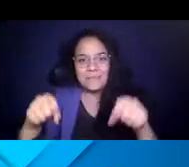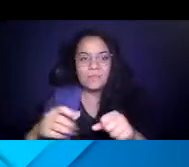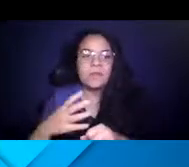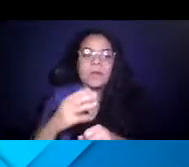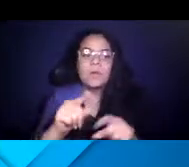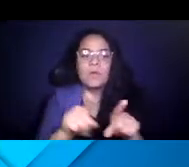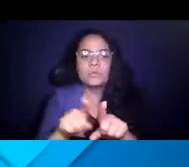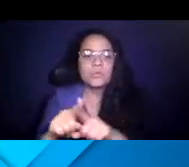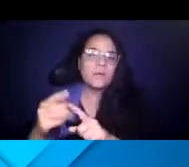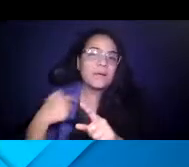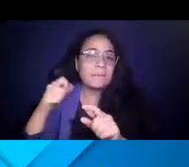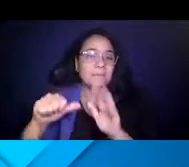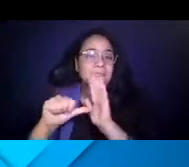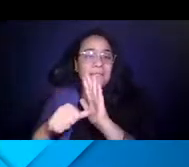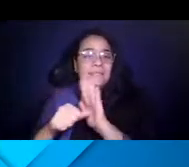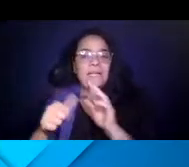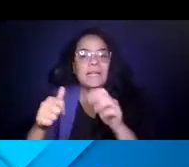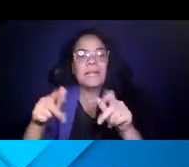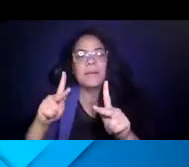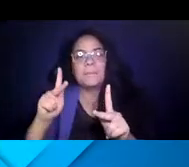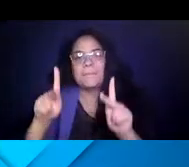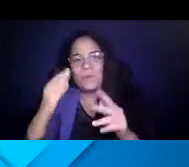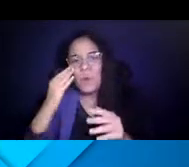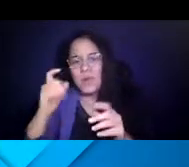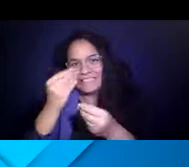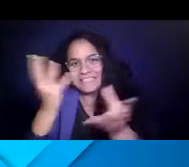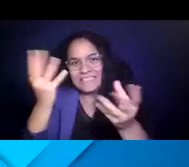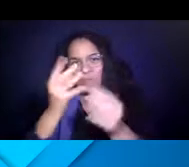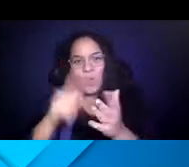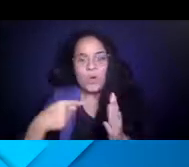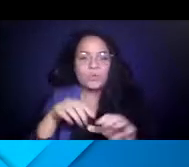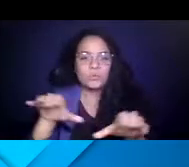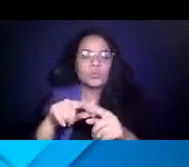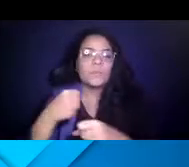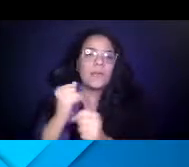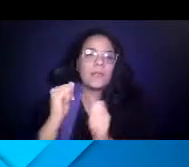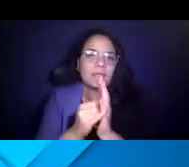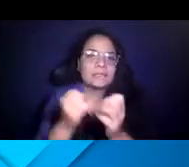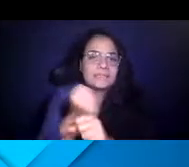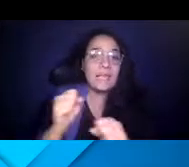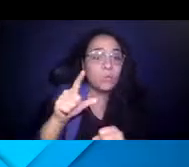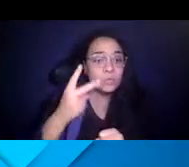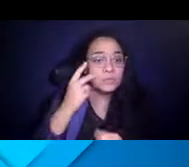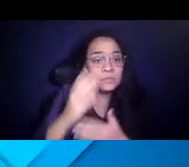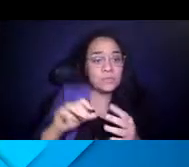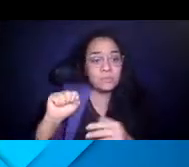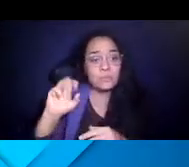14:56:22 Again, I just have to reiterate, letting people know what we were doing to make it safe. 14:56:26 So you can see some social media posts here.